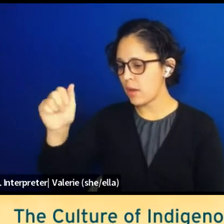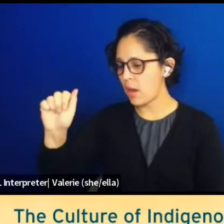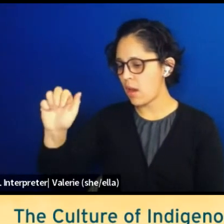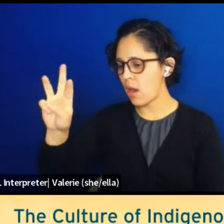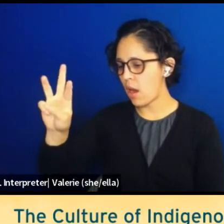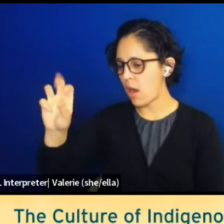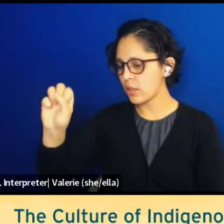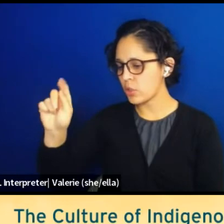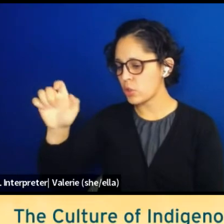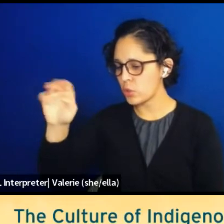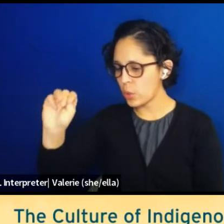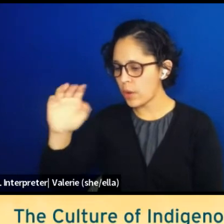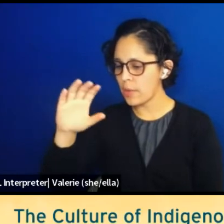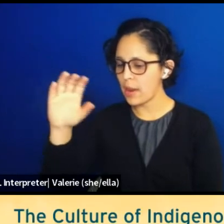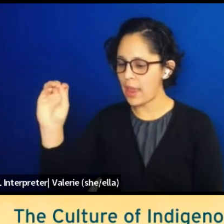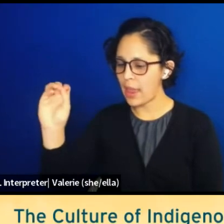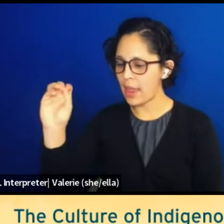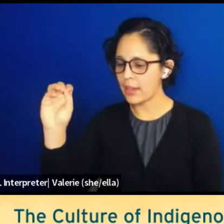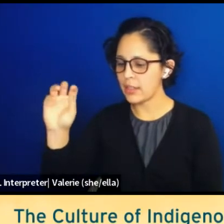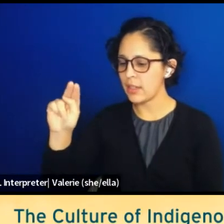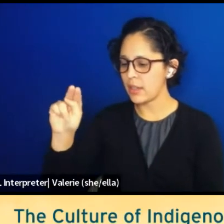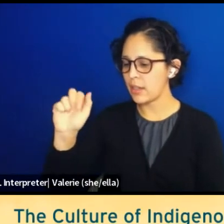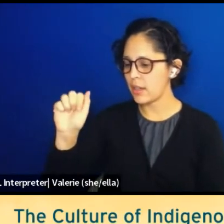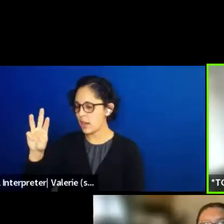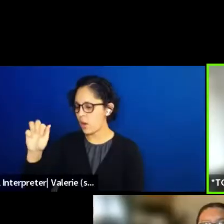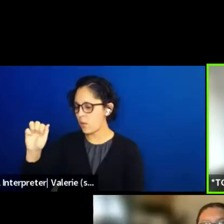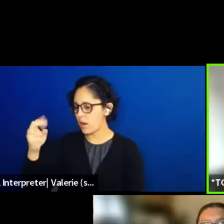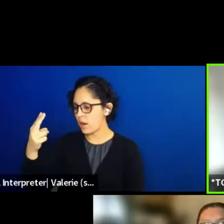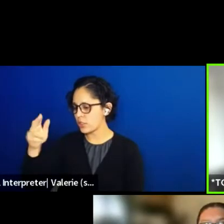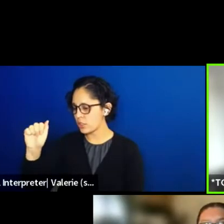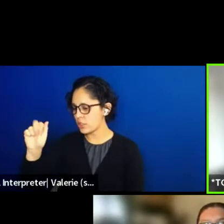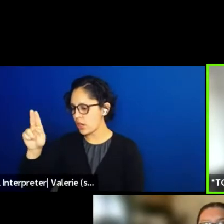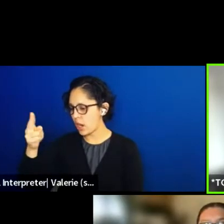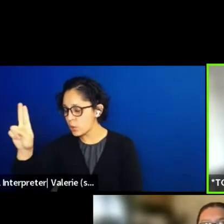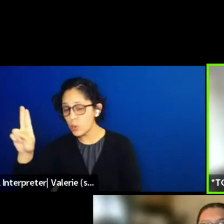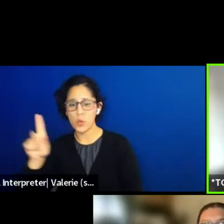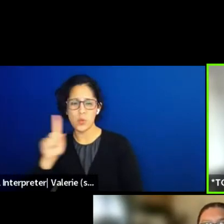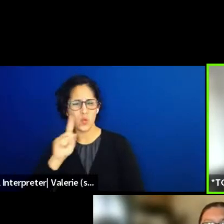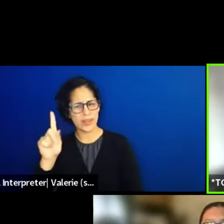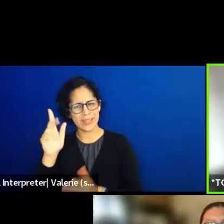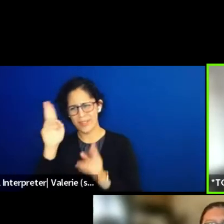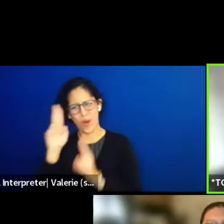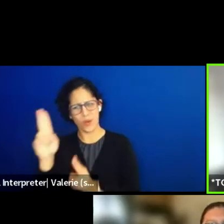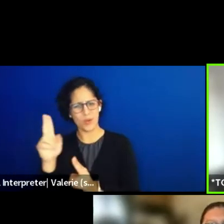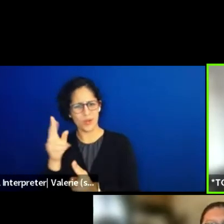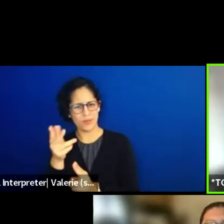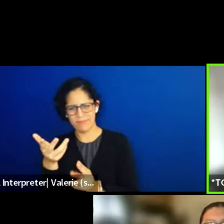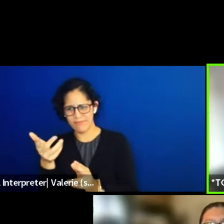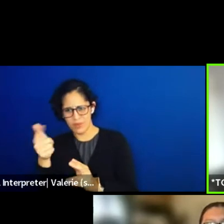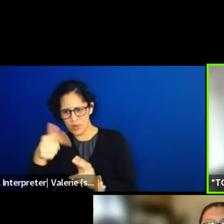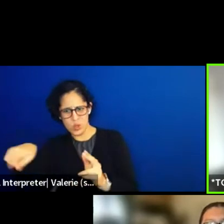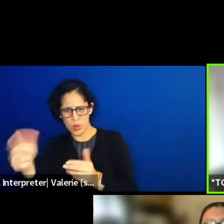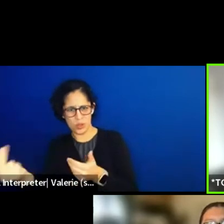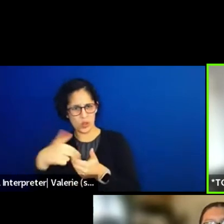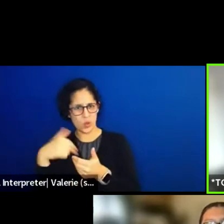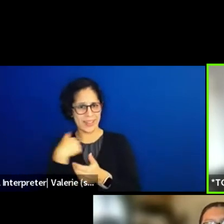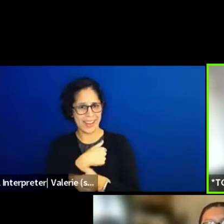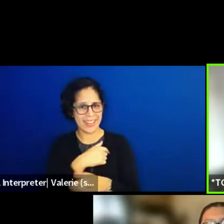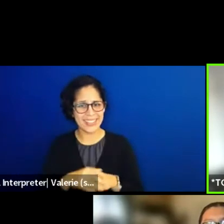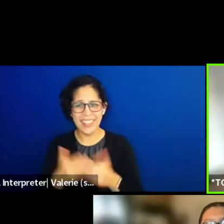We're so grateful to have you with us today. Thank you to begin, I'm hoping that each of you